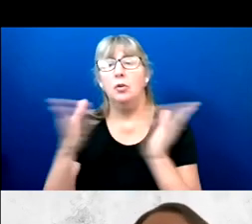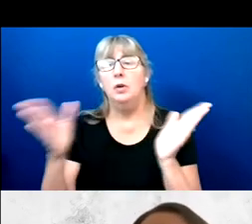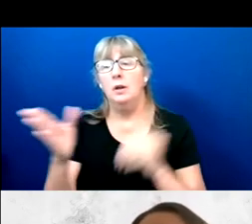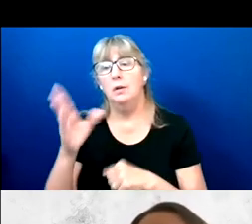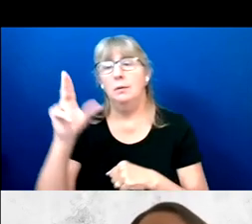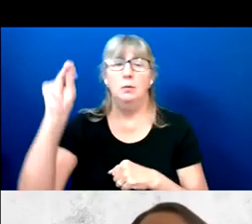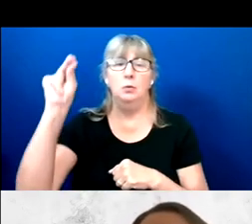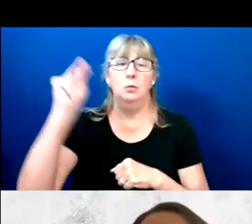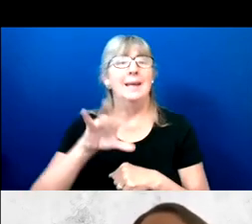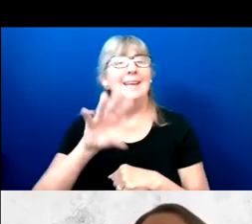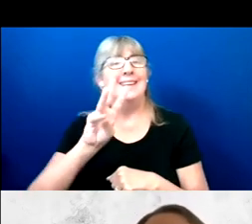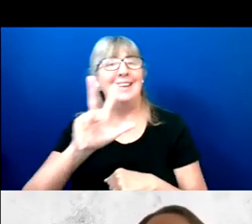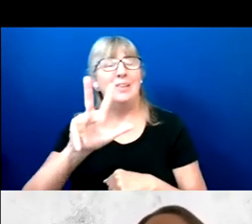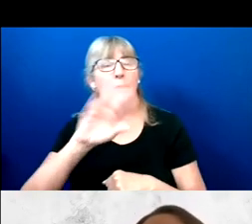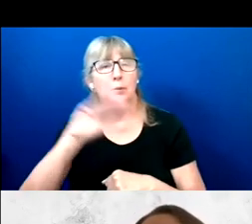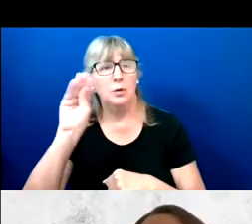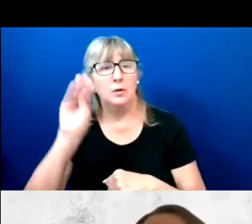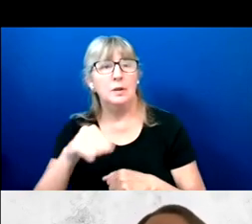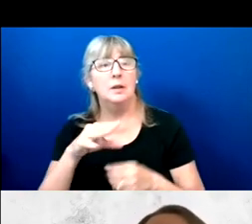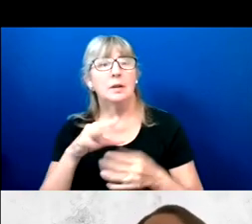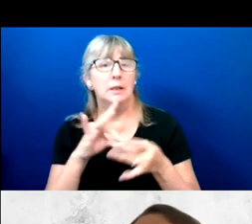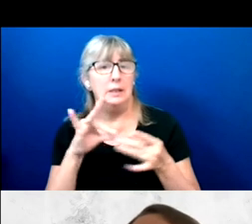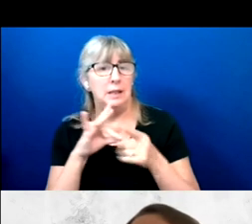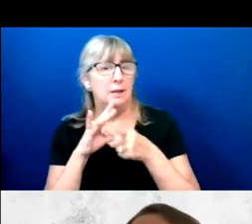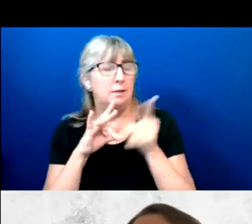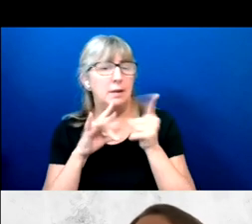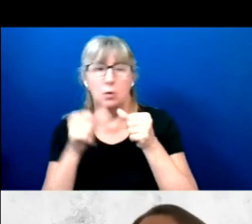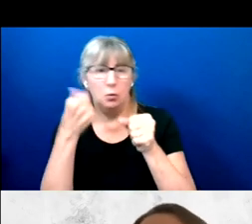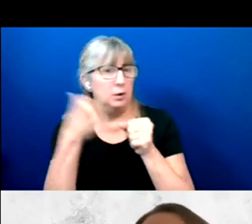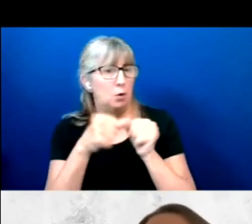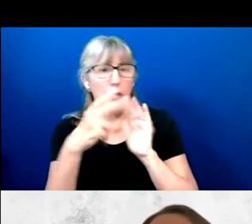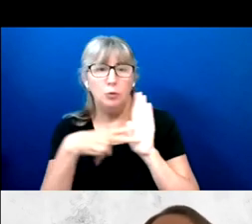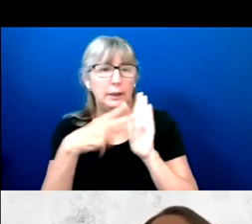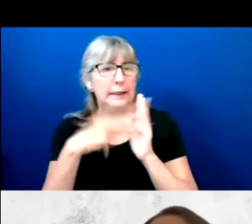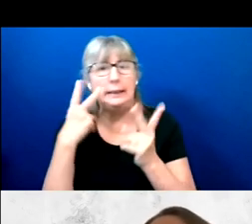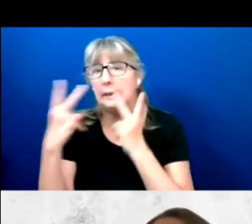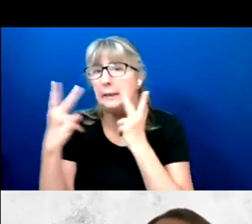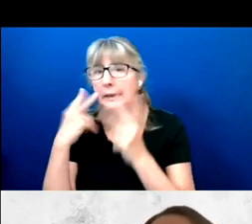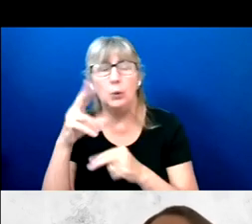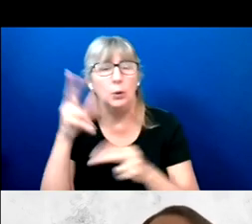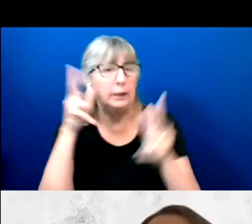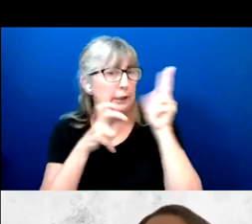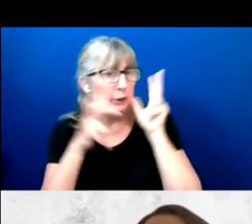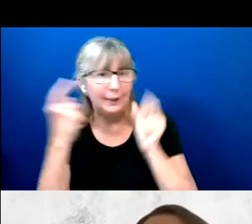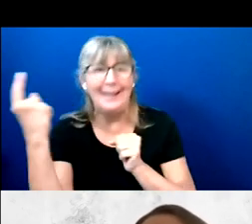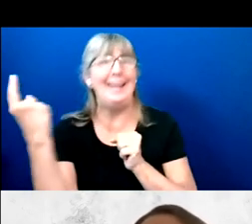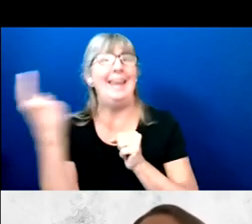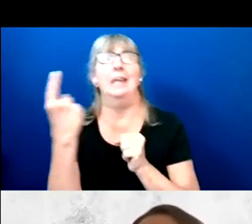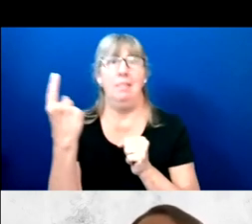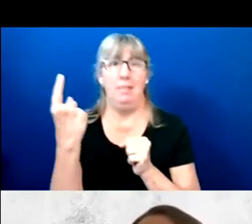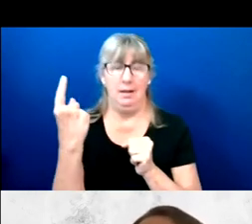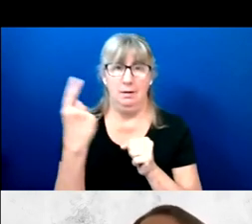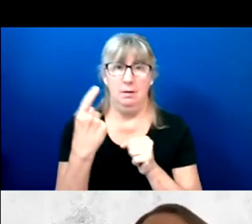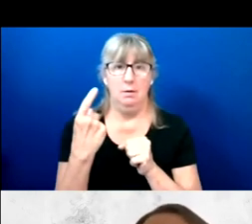63% said they do not recall reading, seeing, or hearing anything from Congressional or